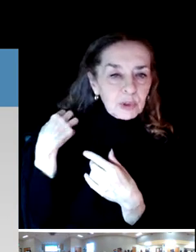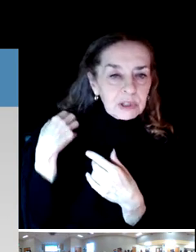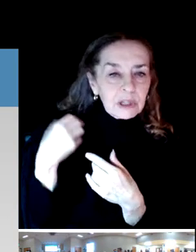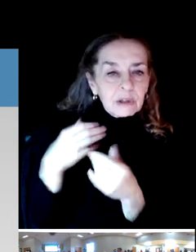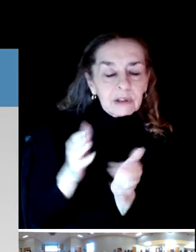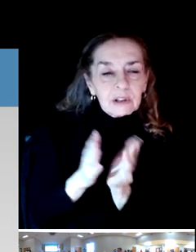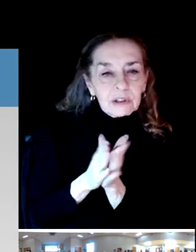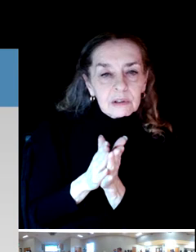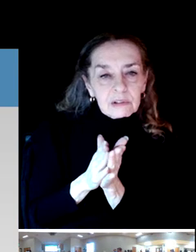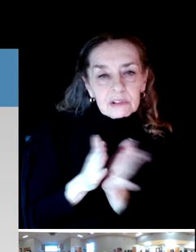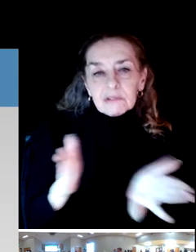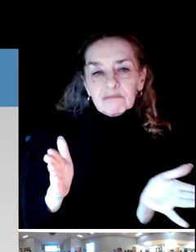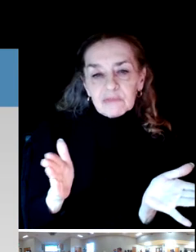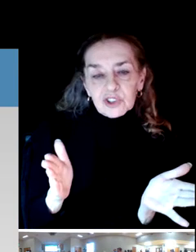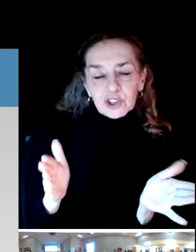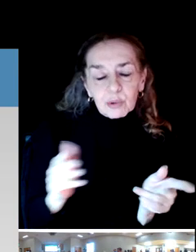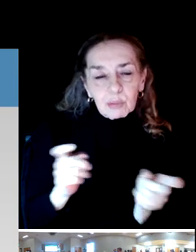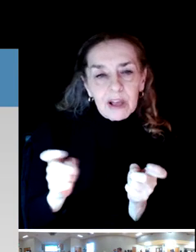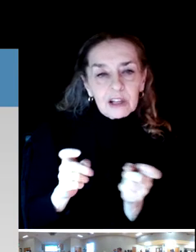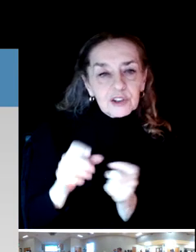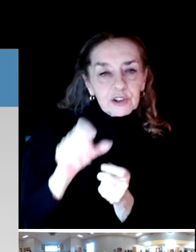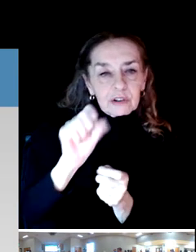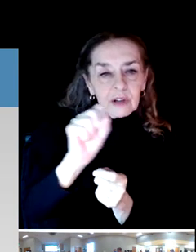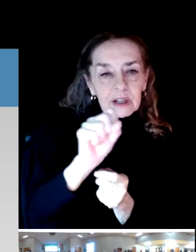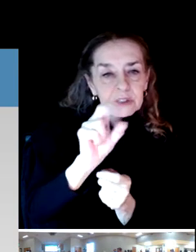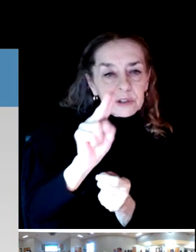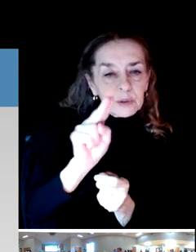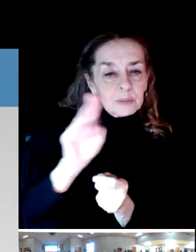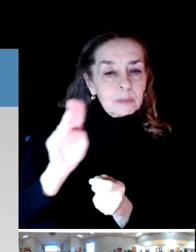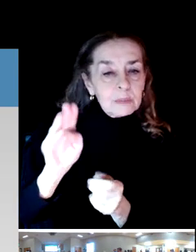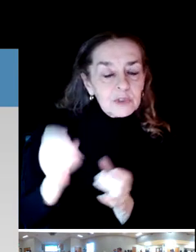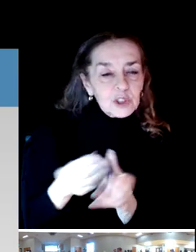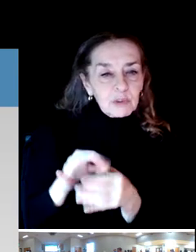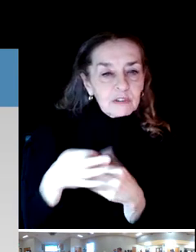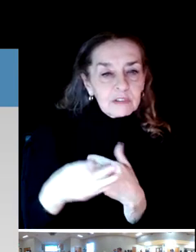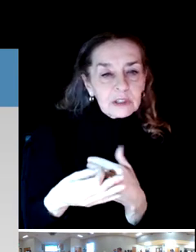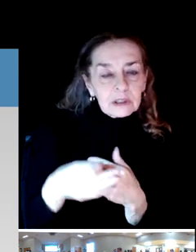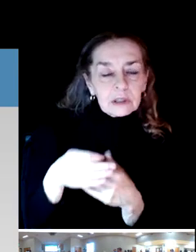Until we do, we will be moving forward with a number of other things that will include